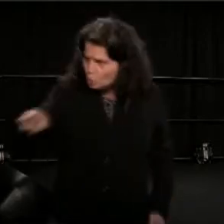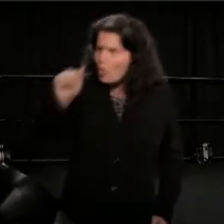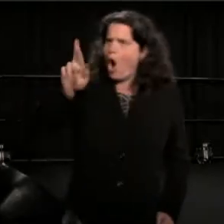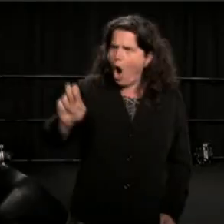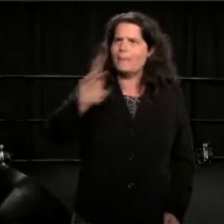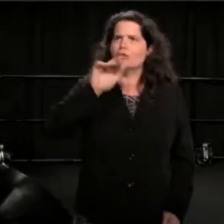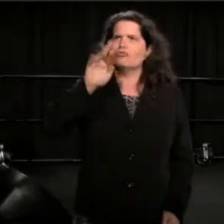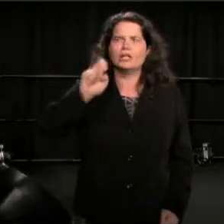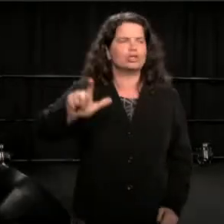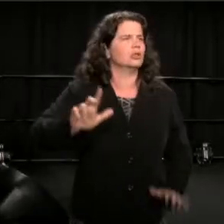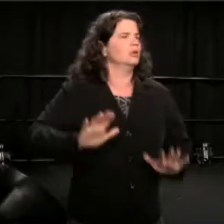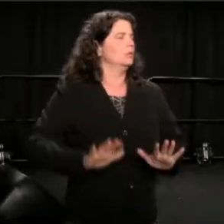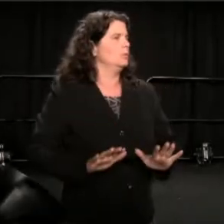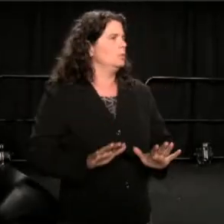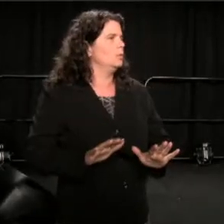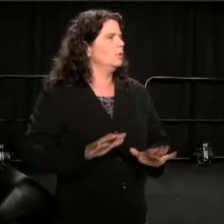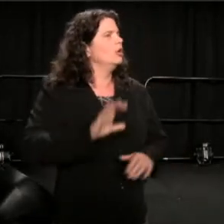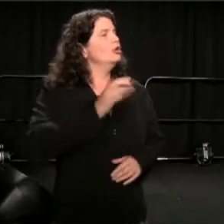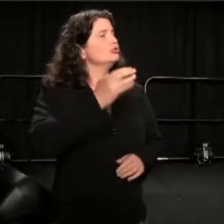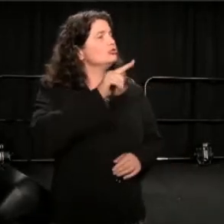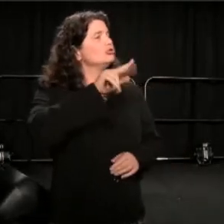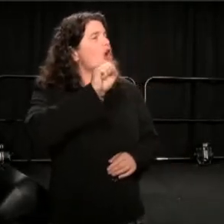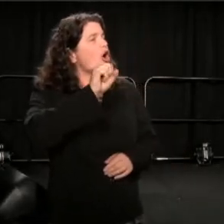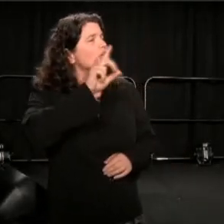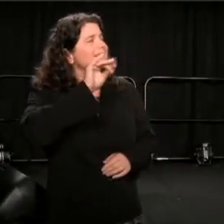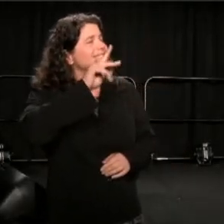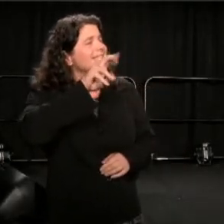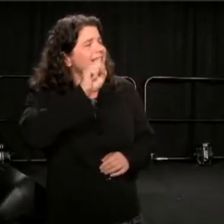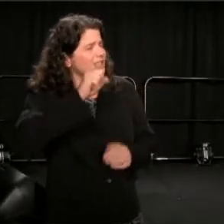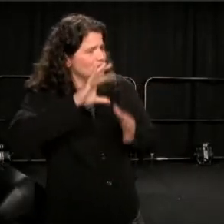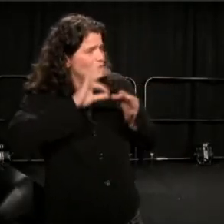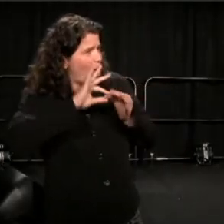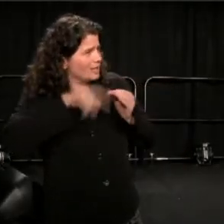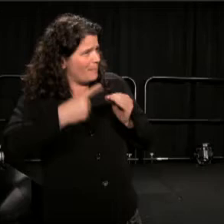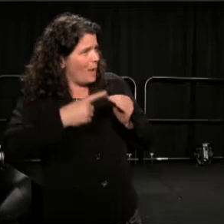(Baldwin) I admit Charles Dickens talked about kids being dragged through the mines long before anybody discovered me.